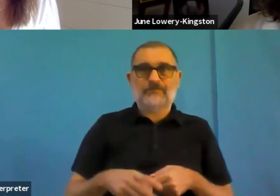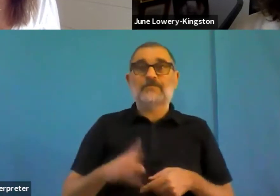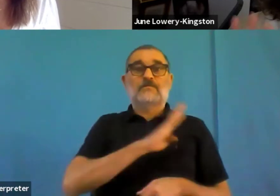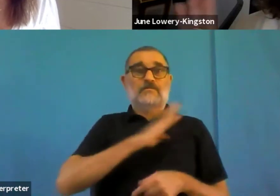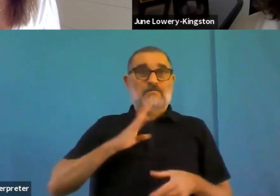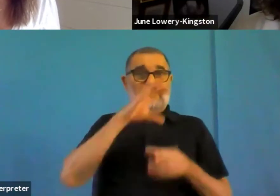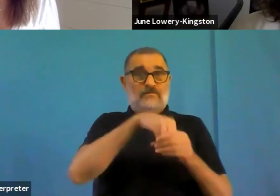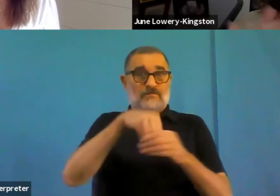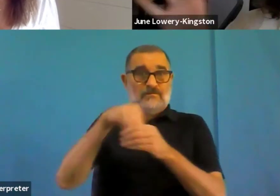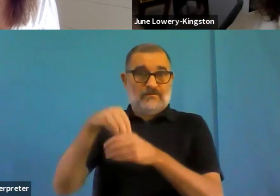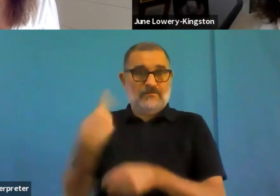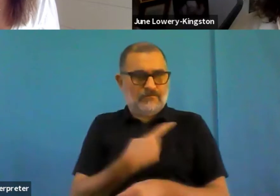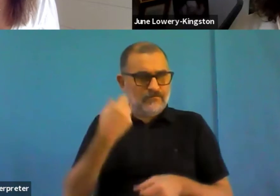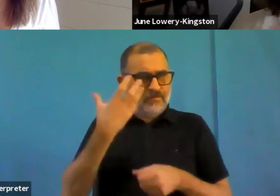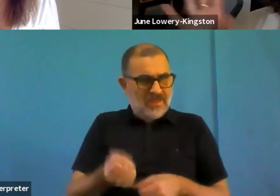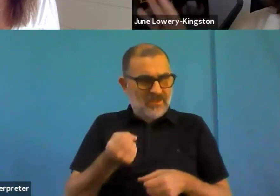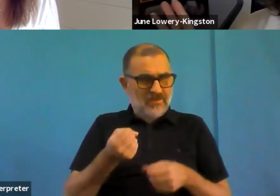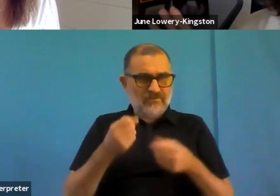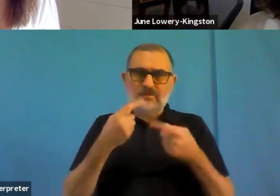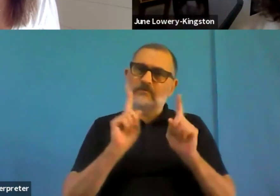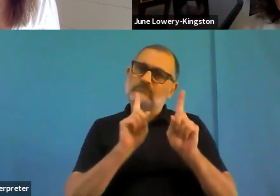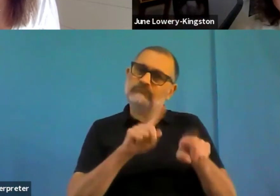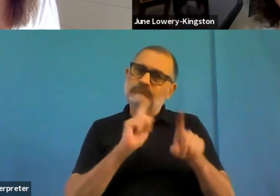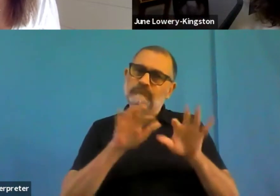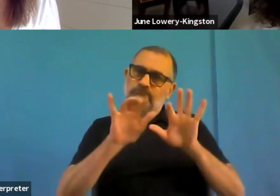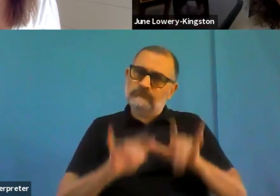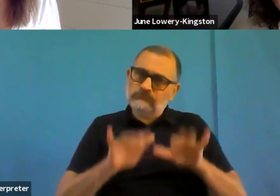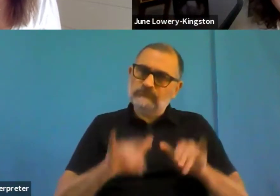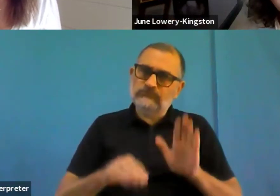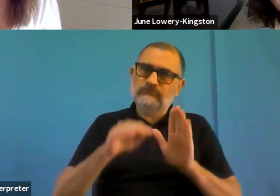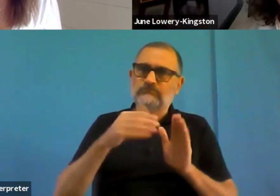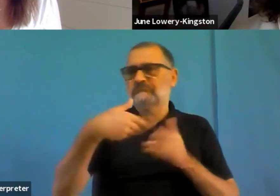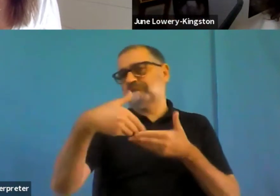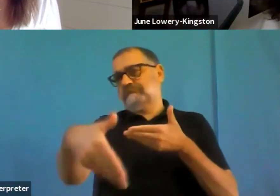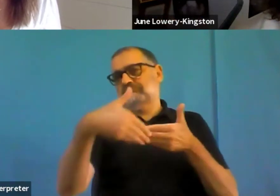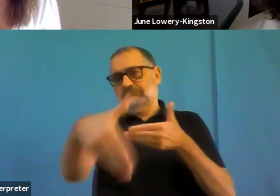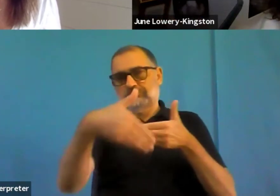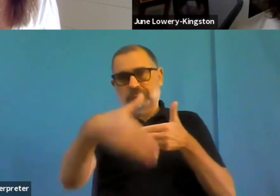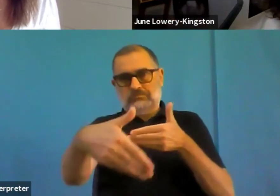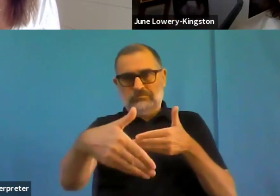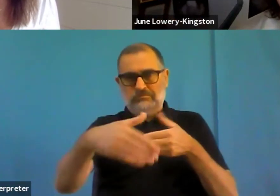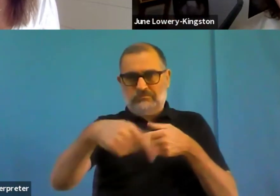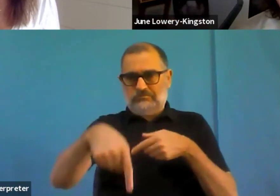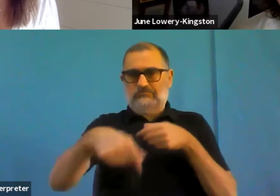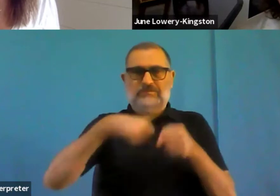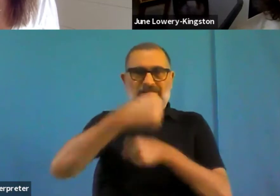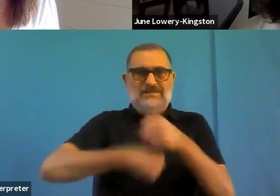So I hope that's clear in terms of what the directive is, what are we doing to hit this review date of June next year?